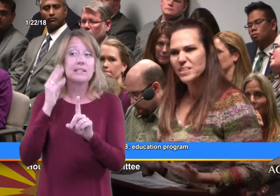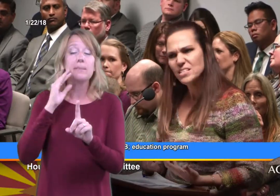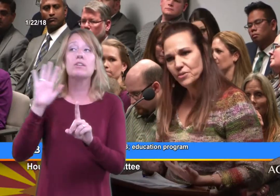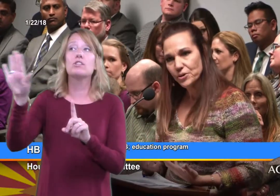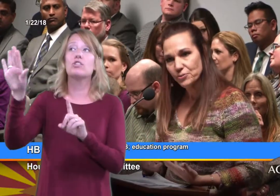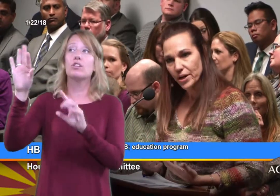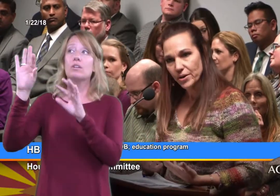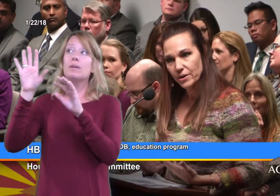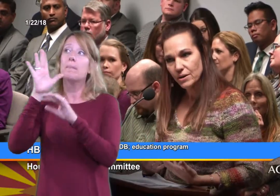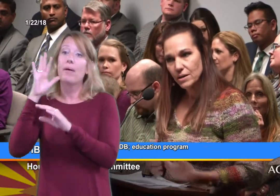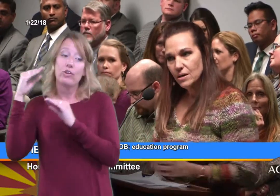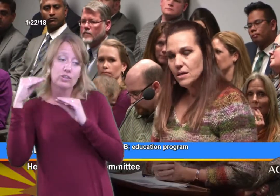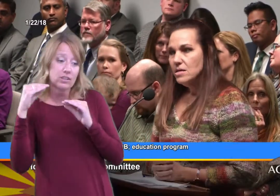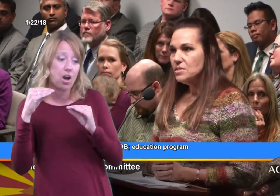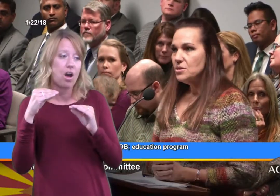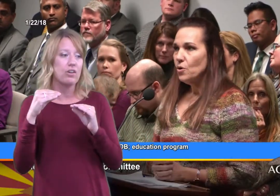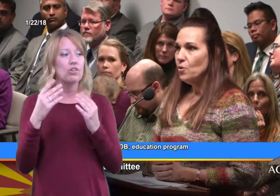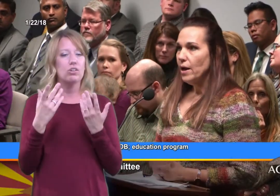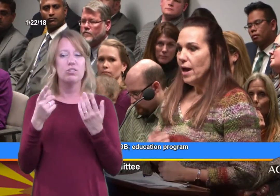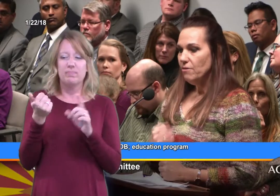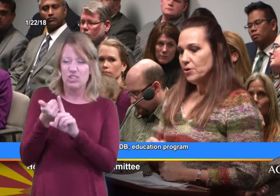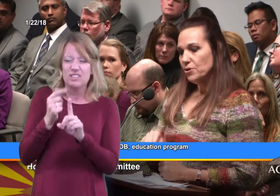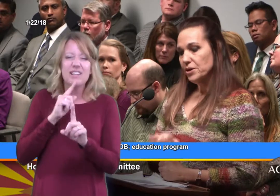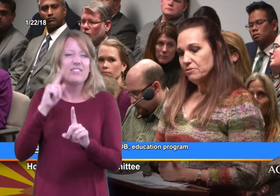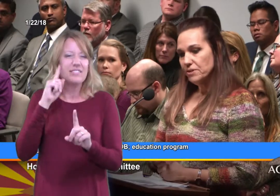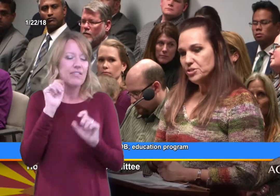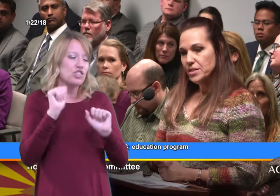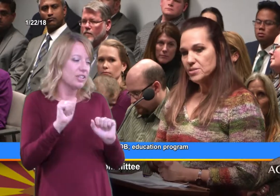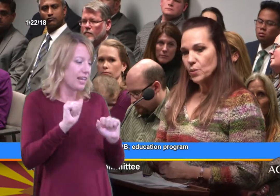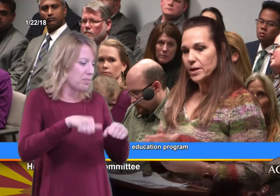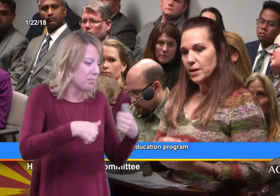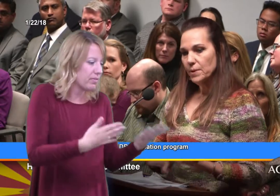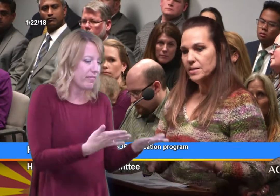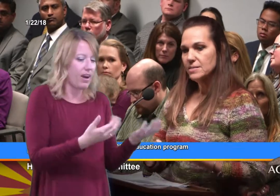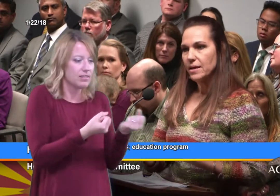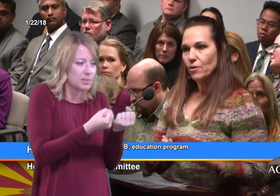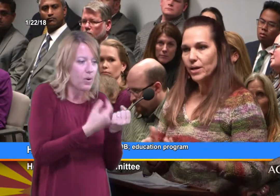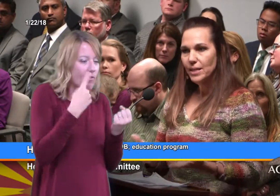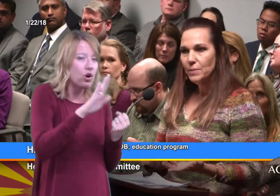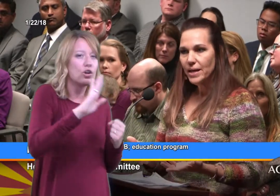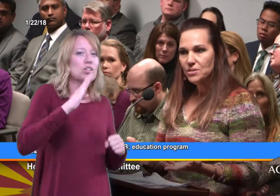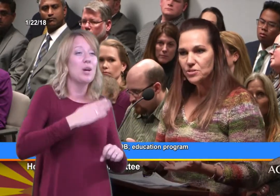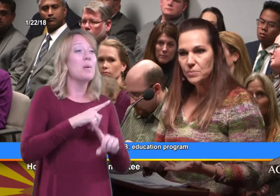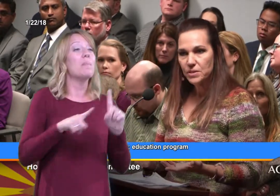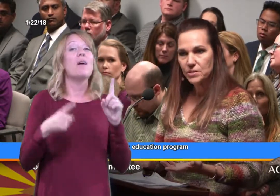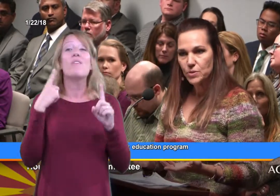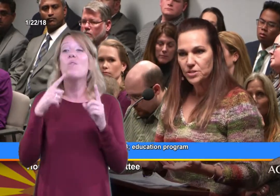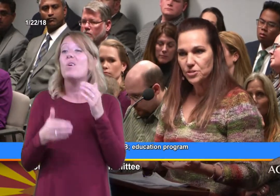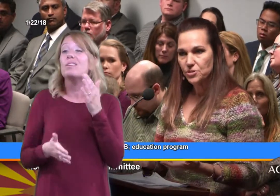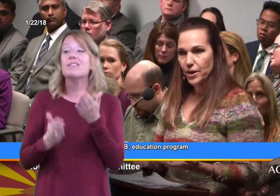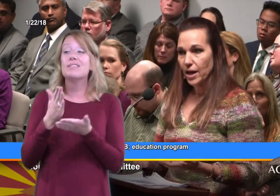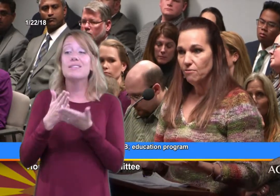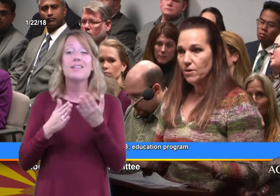but that's very rare. So, having early intervention as a way to come in and say, Okay let me answer some of these questions you have.